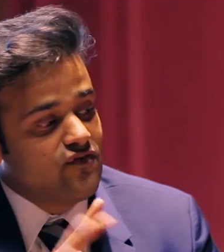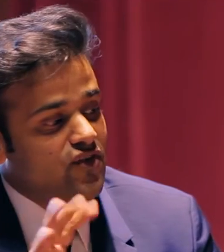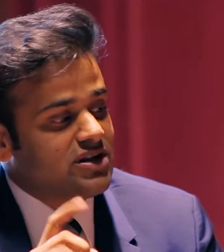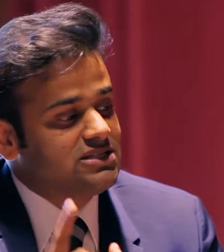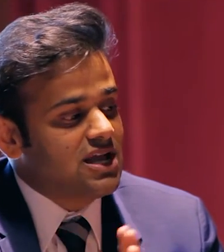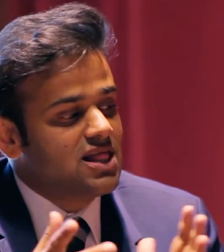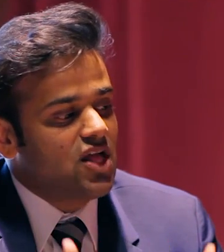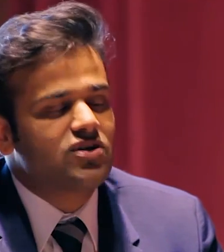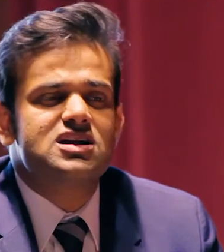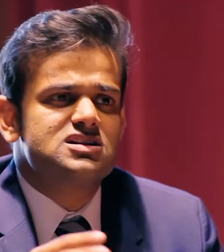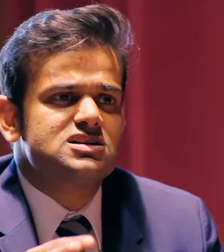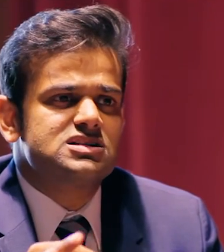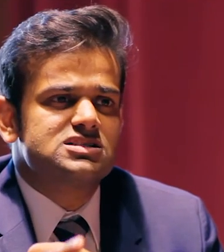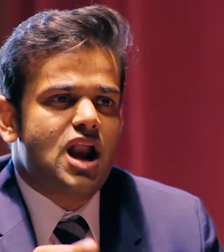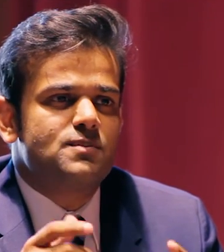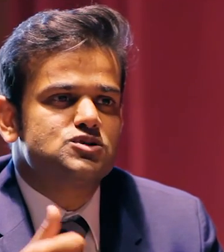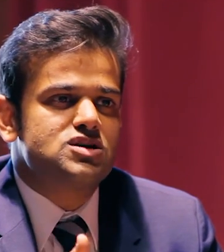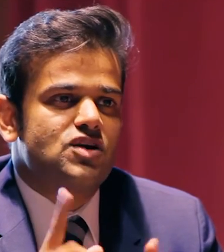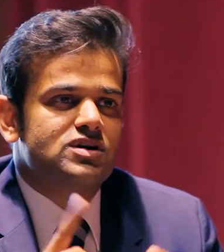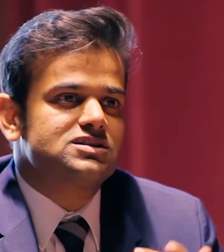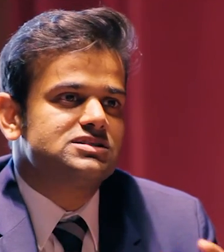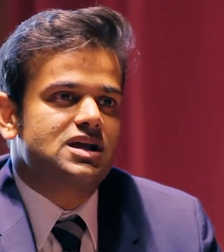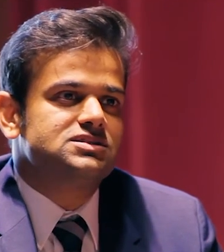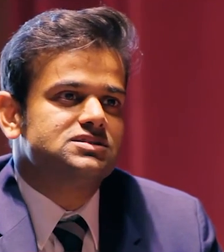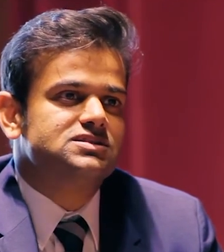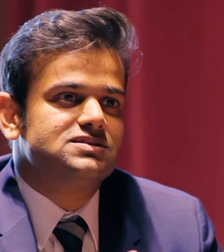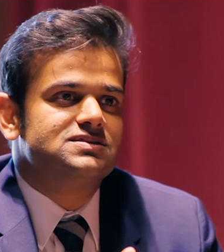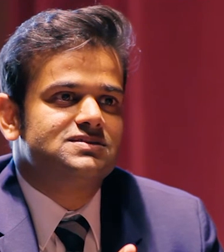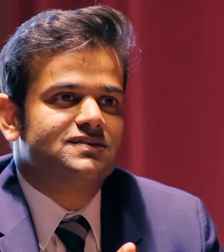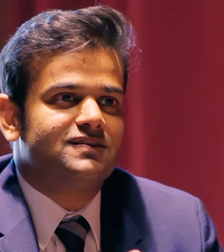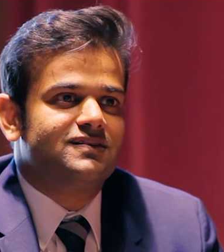[Vai] That's great, okay. We've got five seconds left.